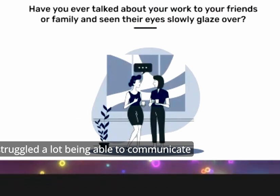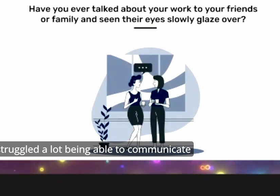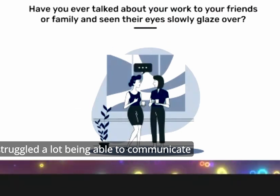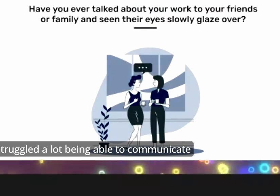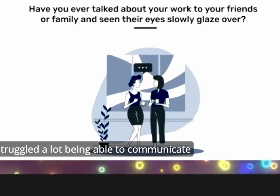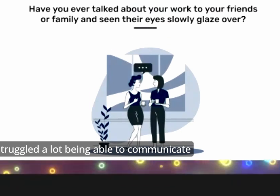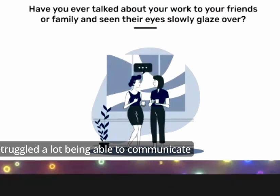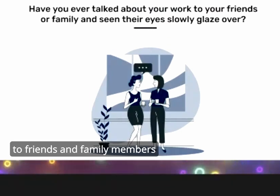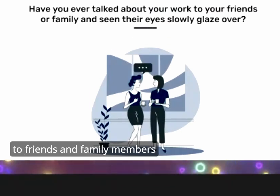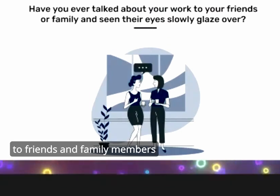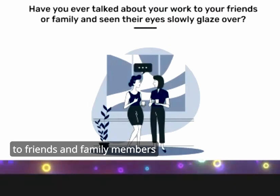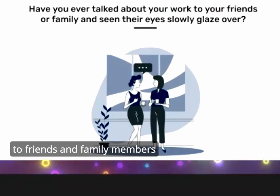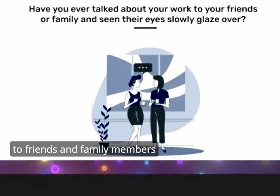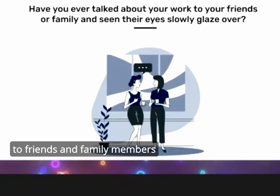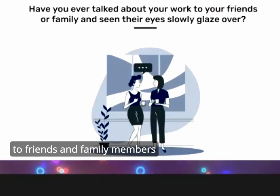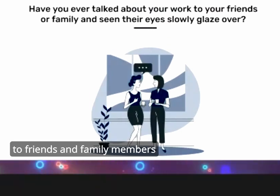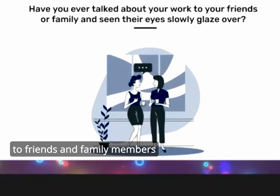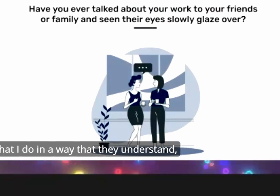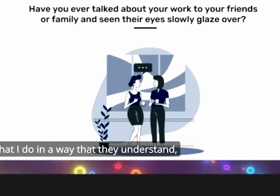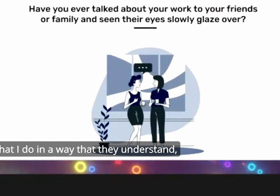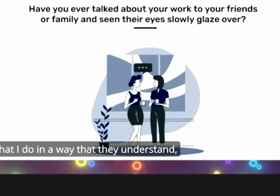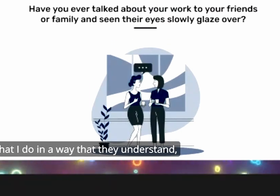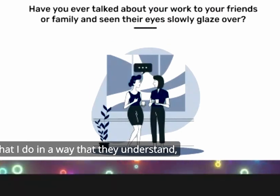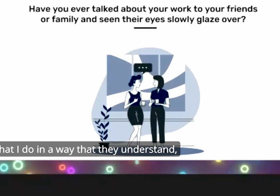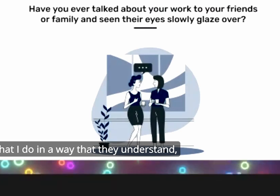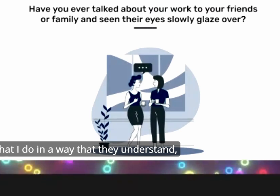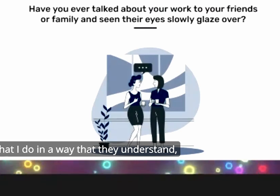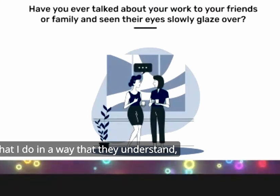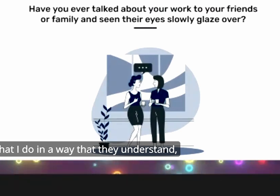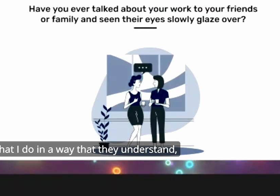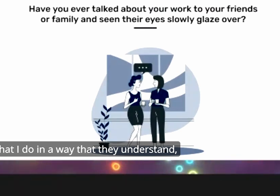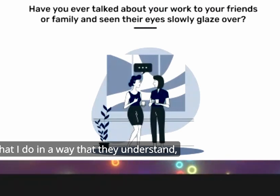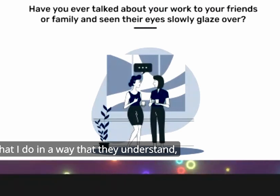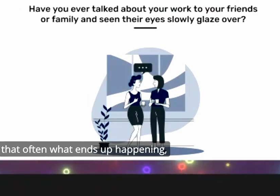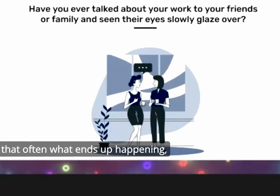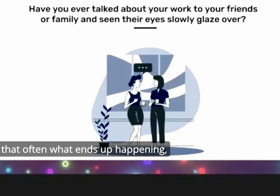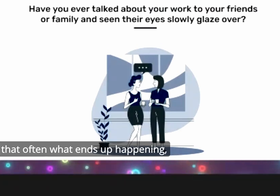able to communicate to friends and family members what I do in a way that they understand and often